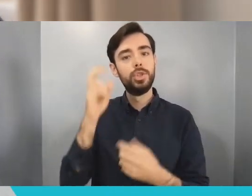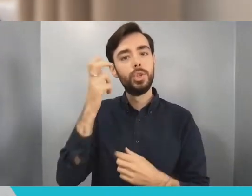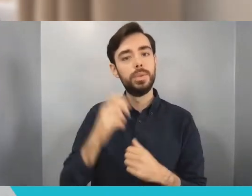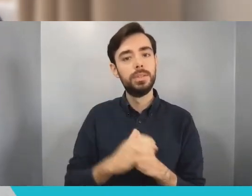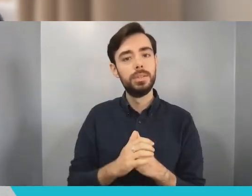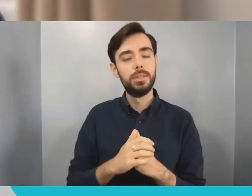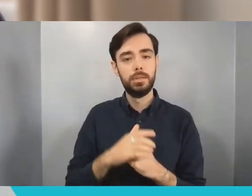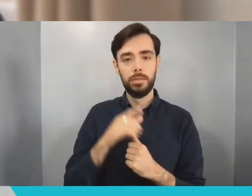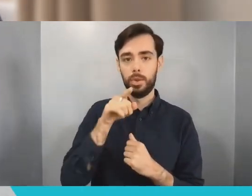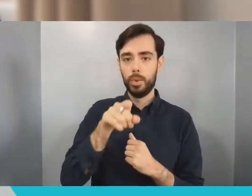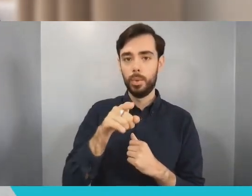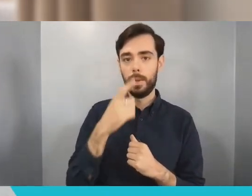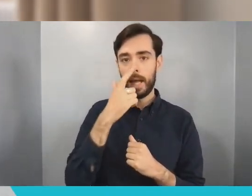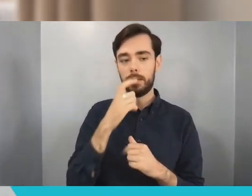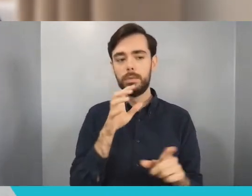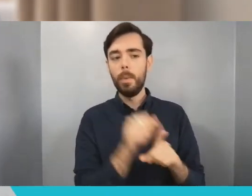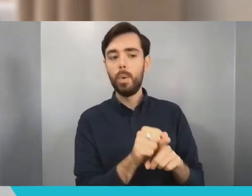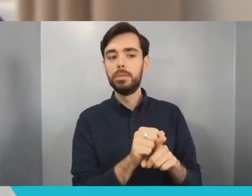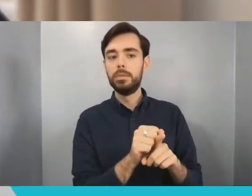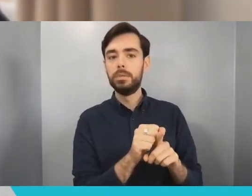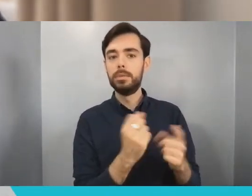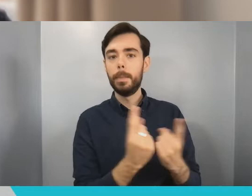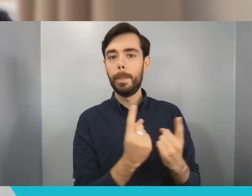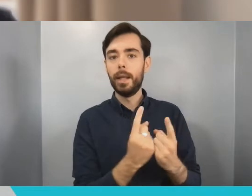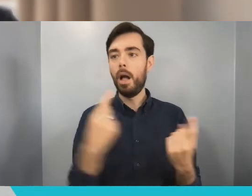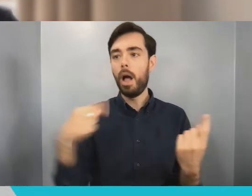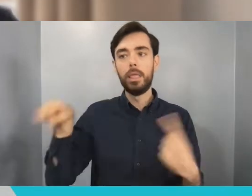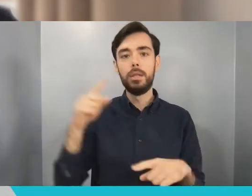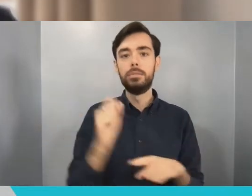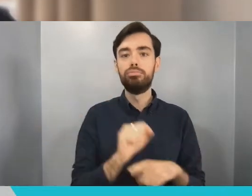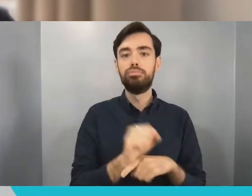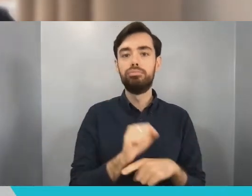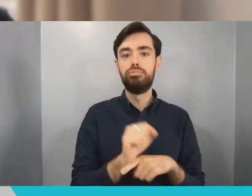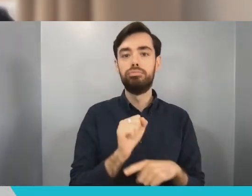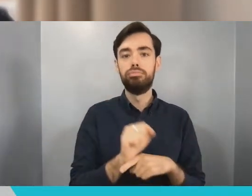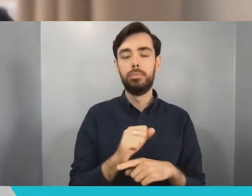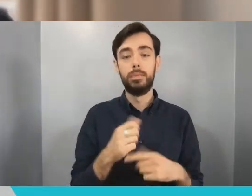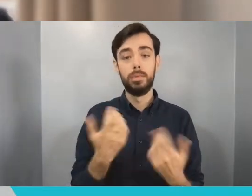So the more you explore, the more inspiration that you'll find and I think the happier and